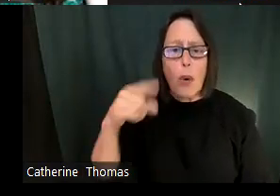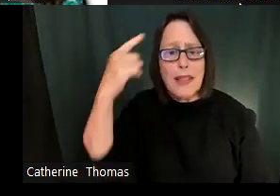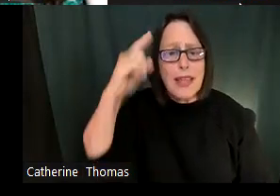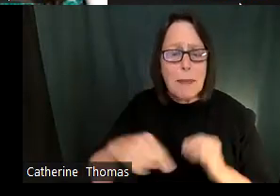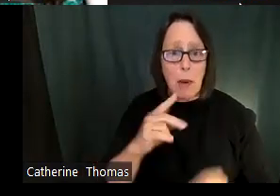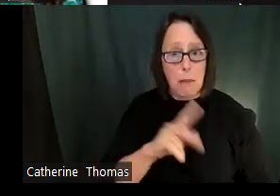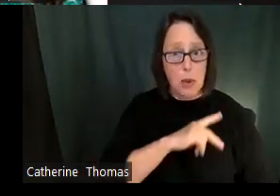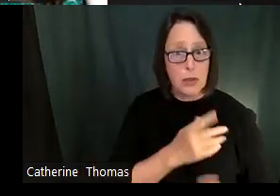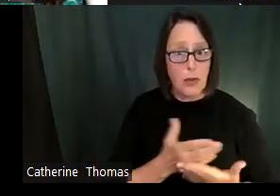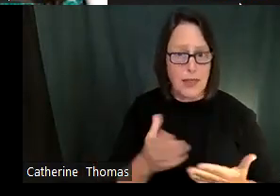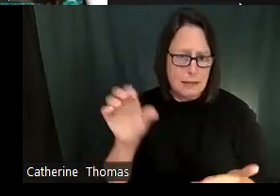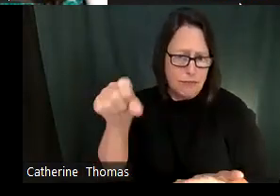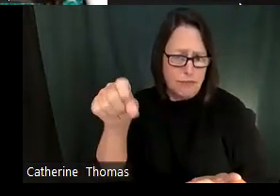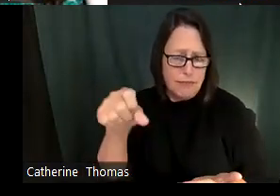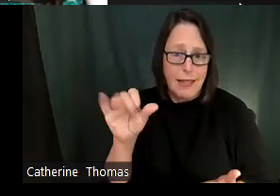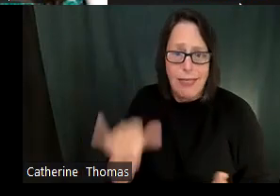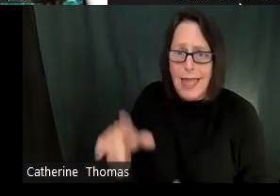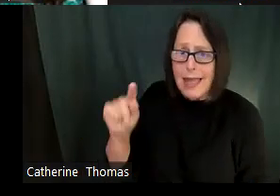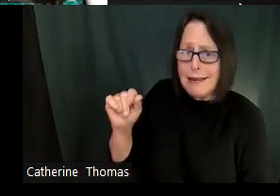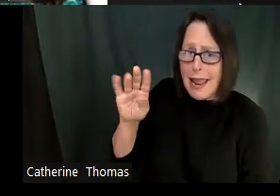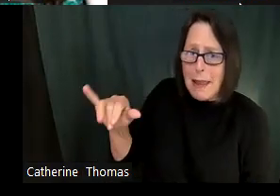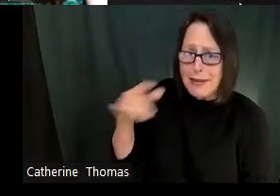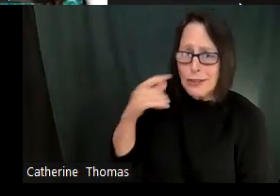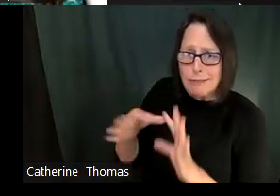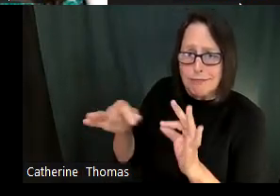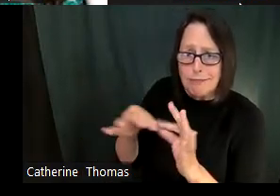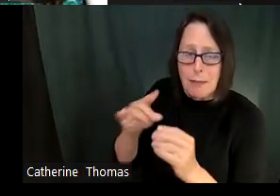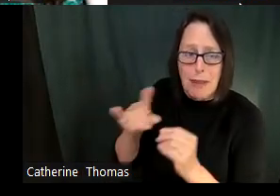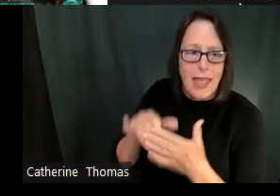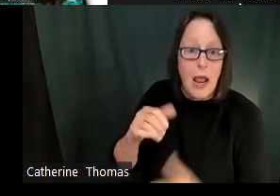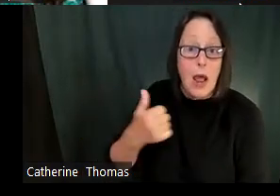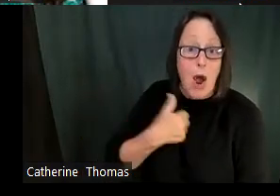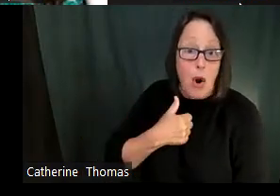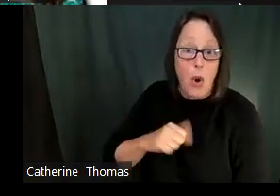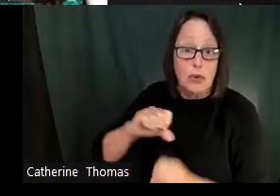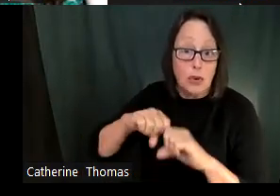So, so, to draw down a bit deeper in this then, we've kind of created this, framework, on educator well being where it's